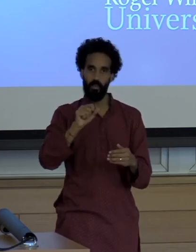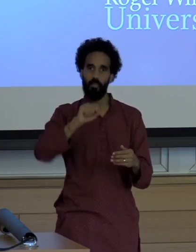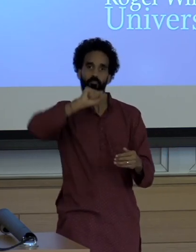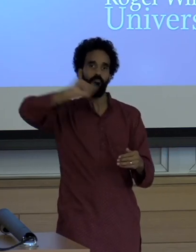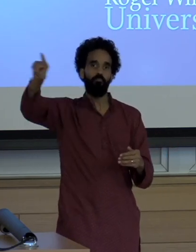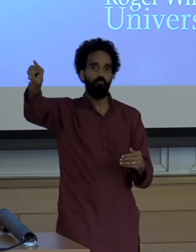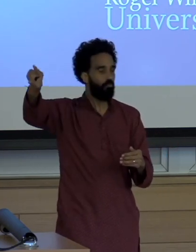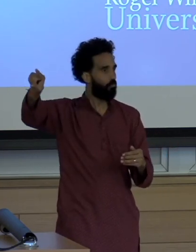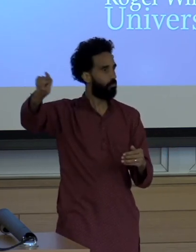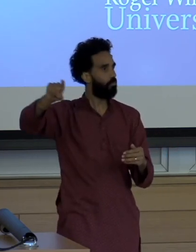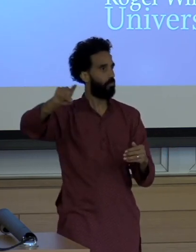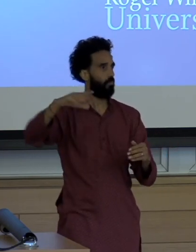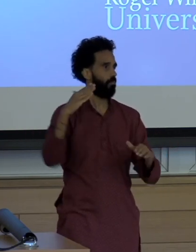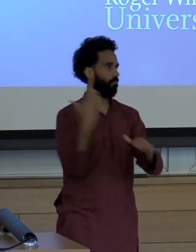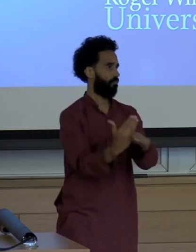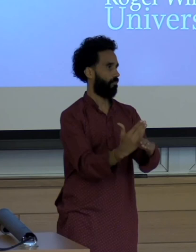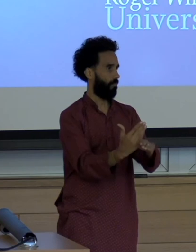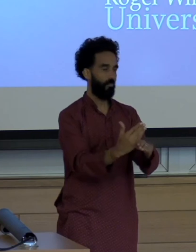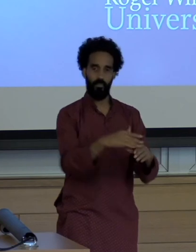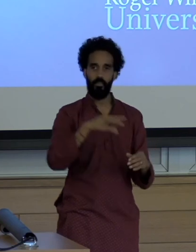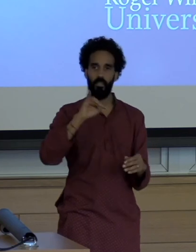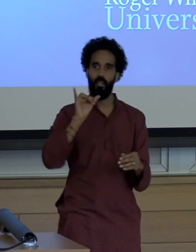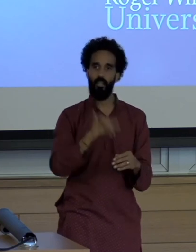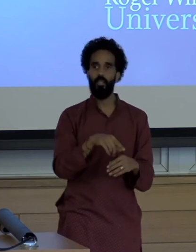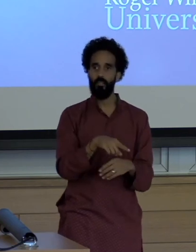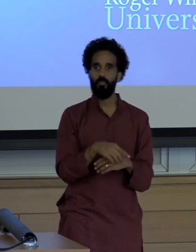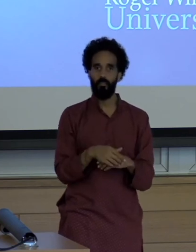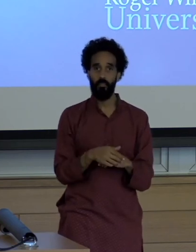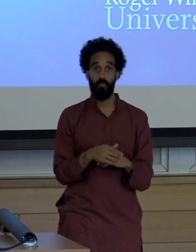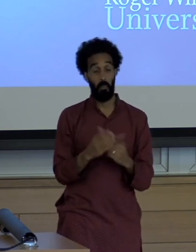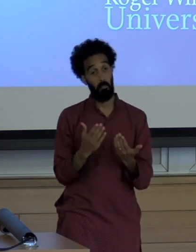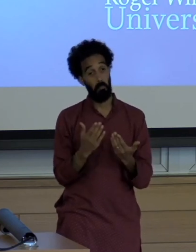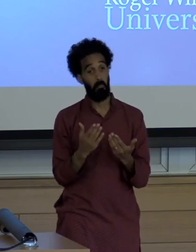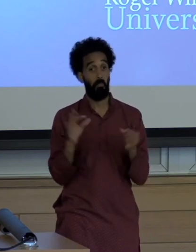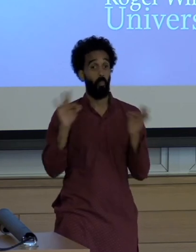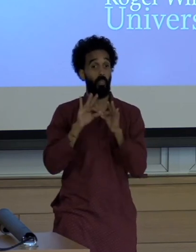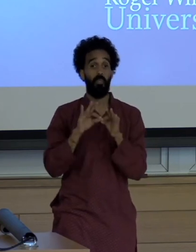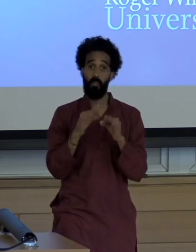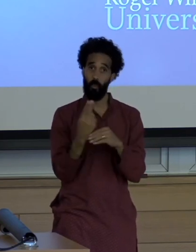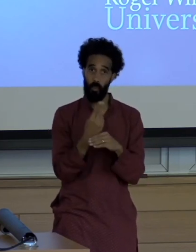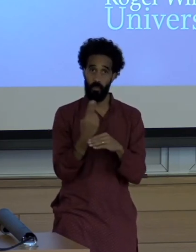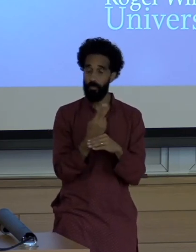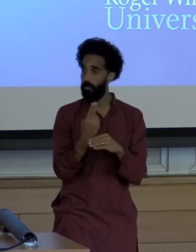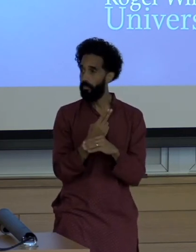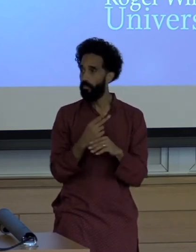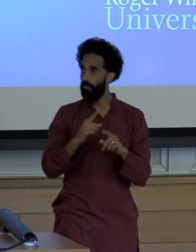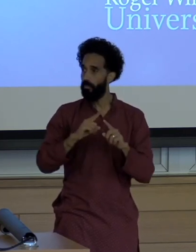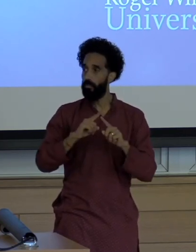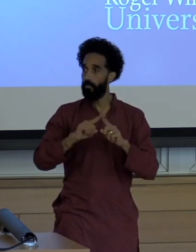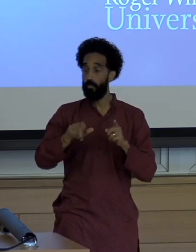of the Empire can be useful right and yet in Belo Monte for example, one of the